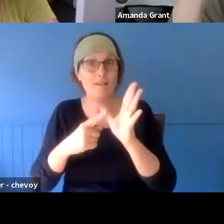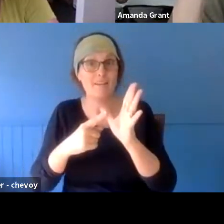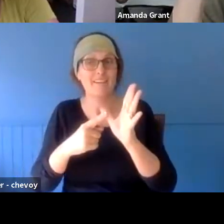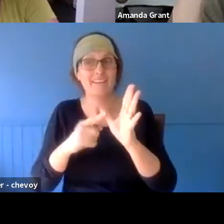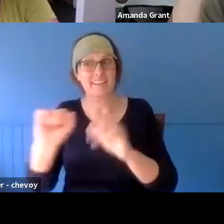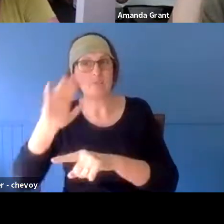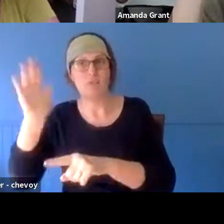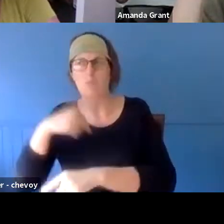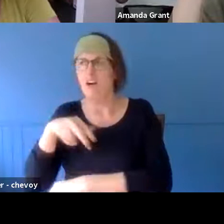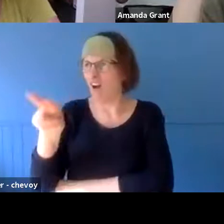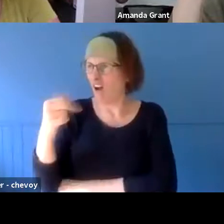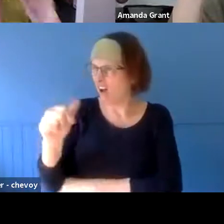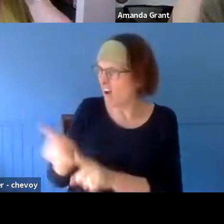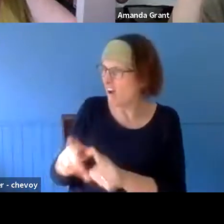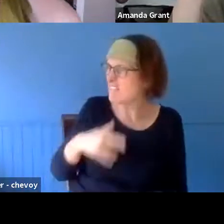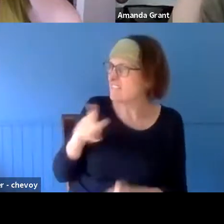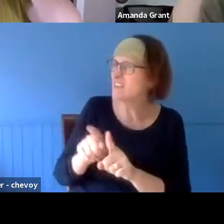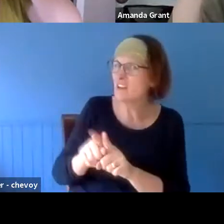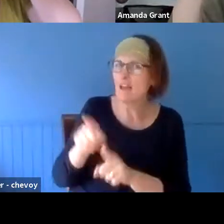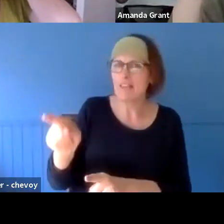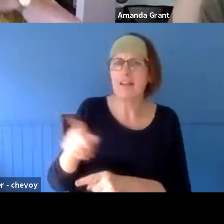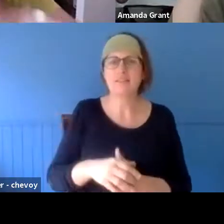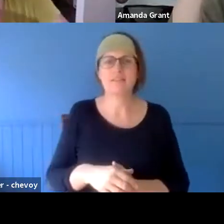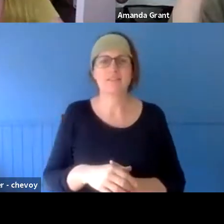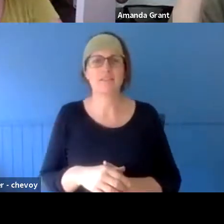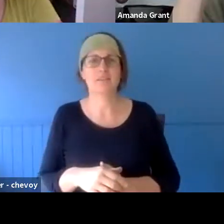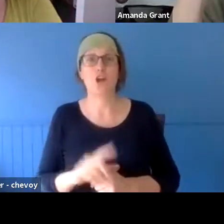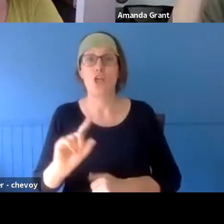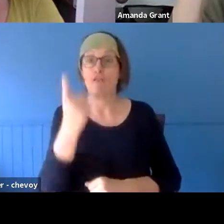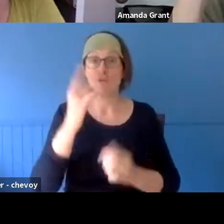the hall was full the first session, and then about two-thirds the second